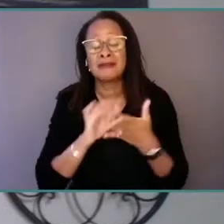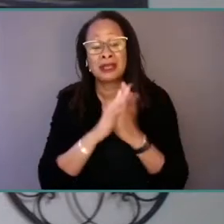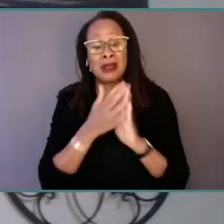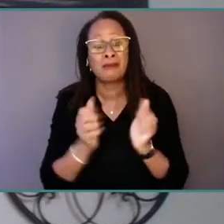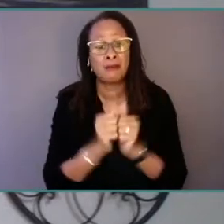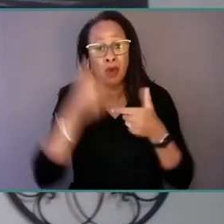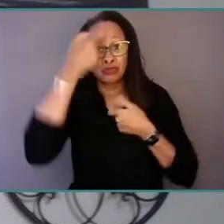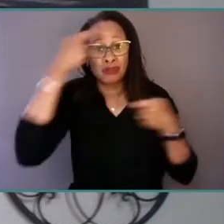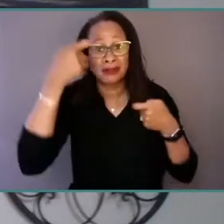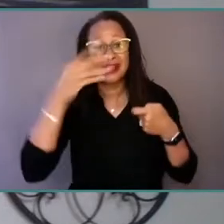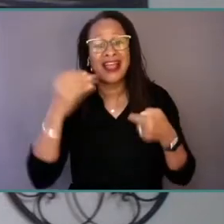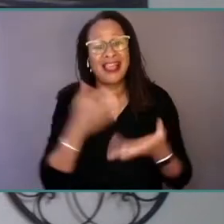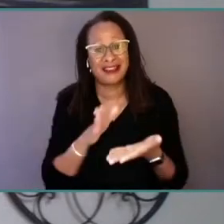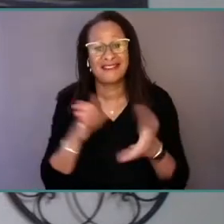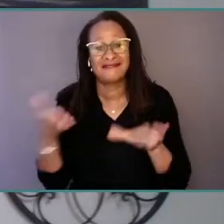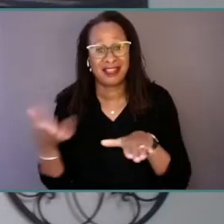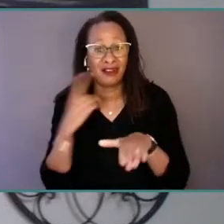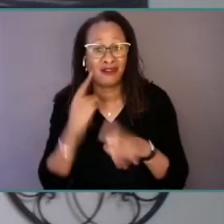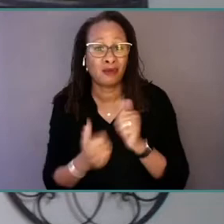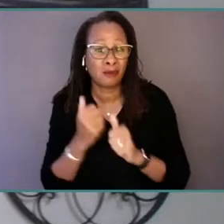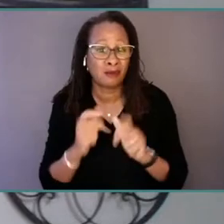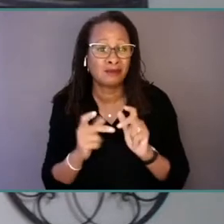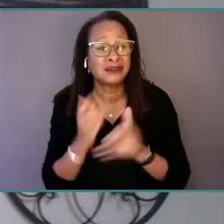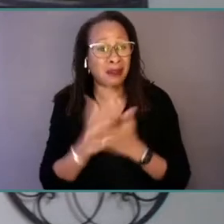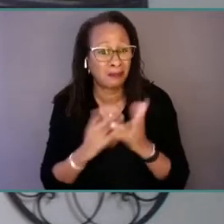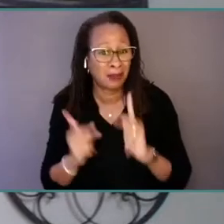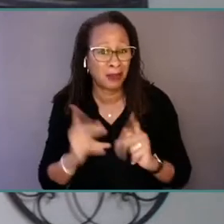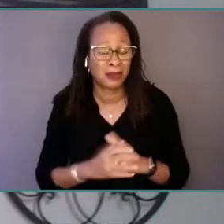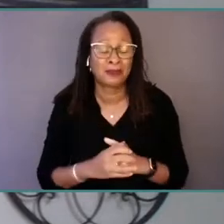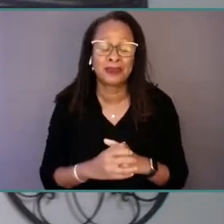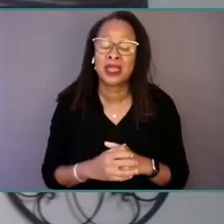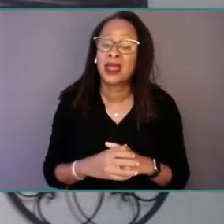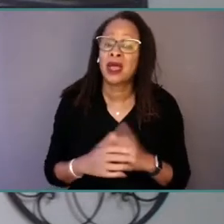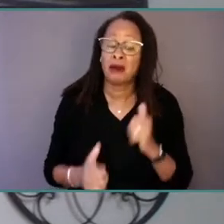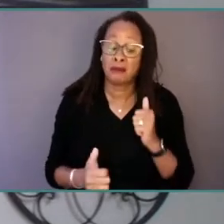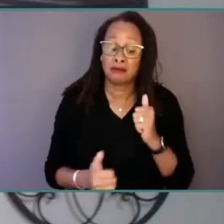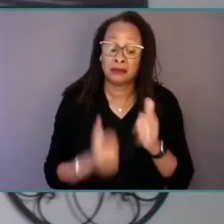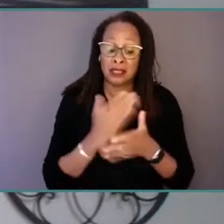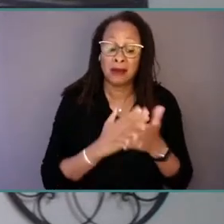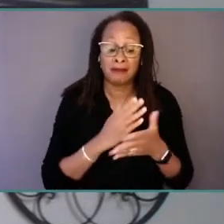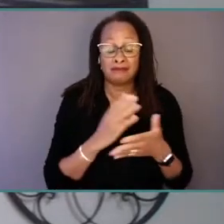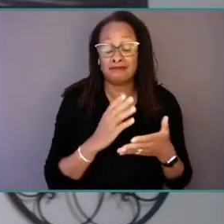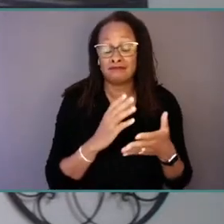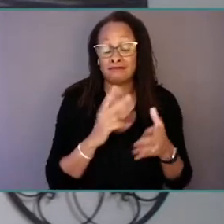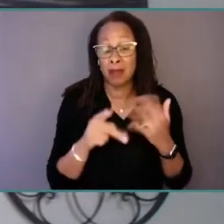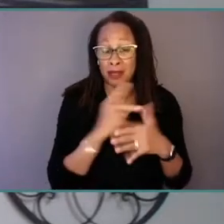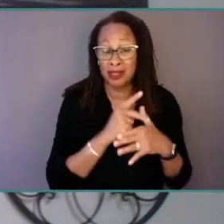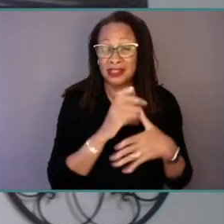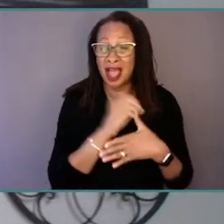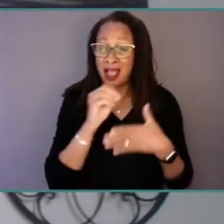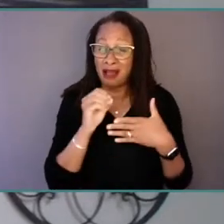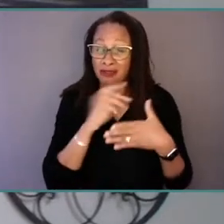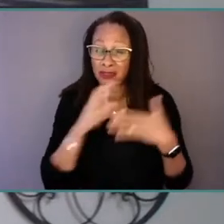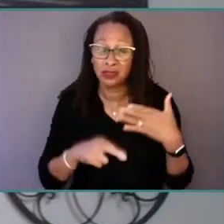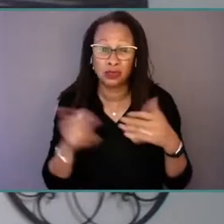For certain populations, these outcomes are significantly worse. With sponsorship from Beacon Health Options, the Kennedy Satcher Center for Mental Health Equity